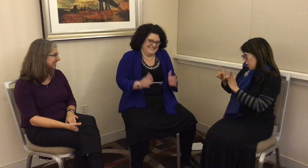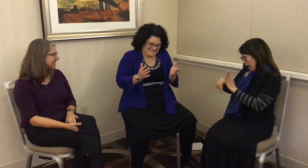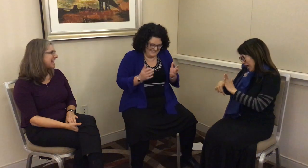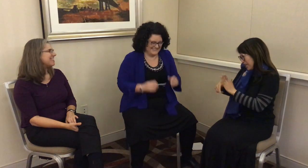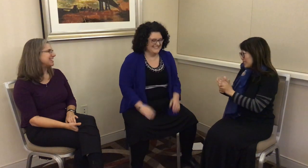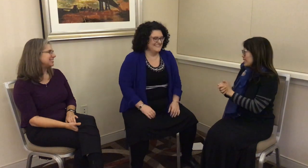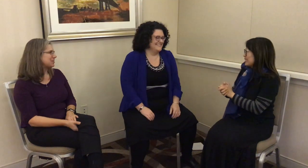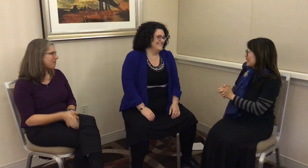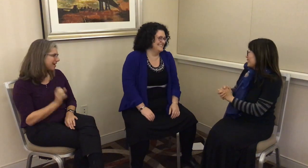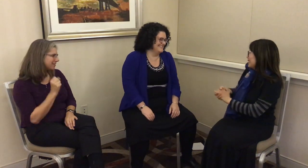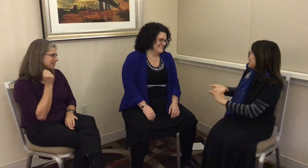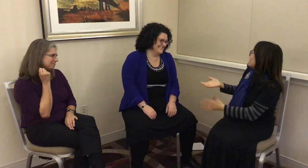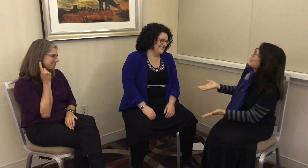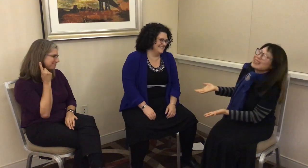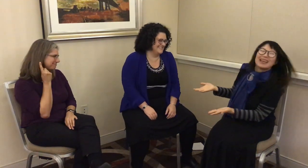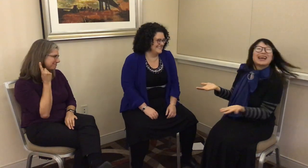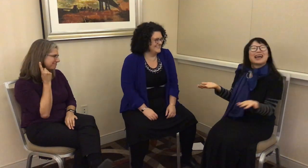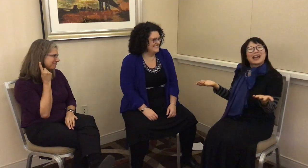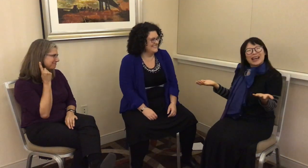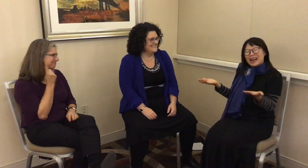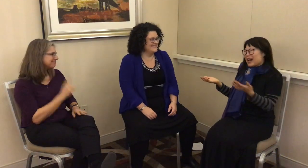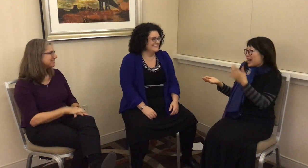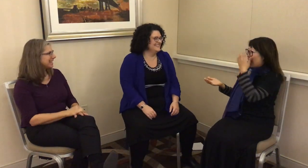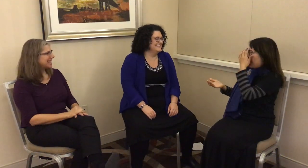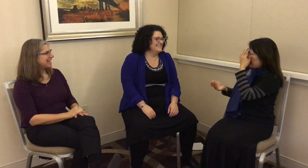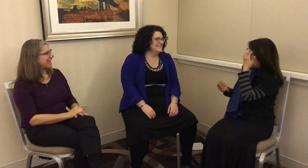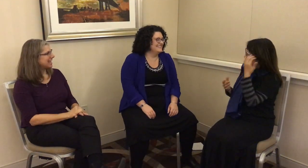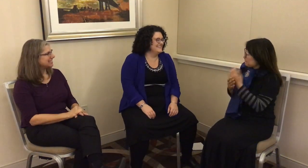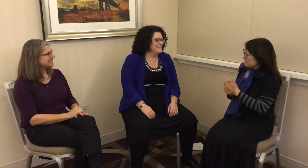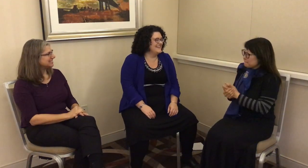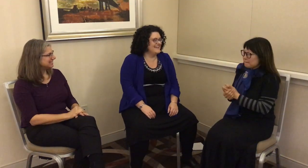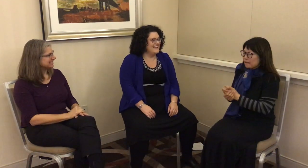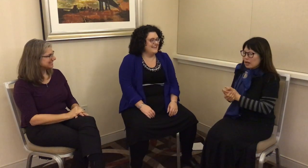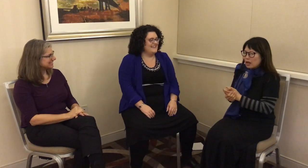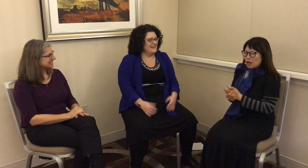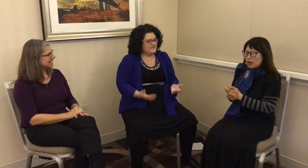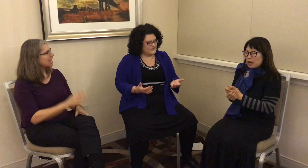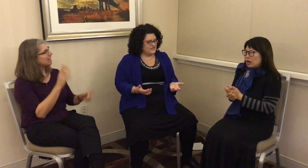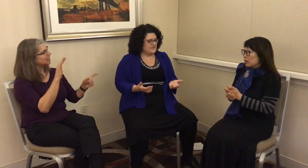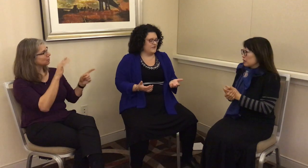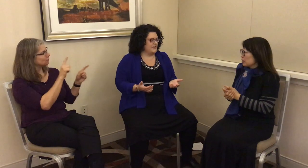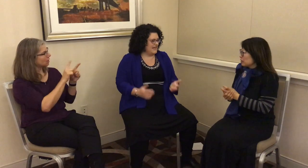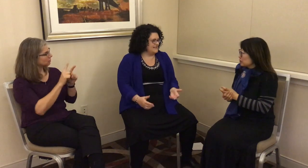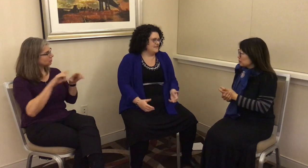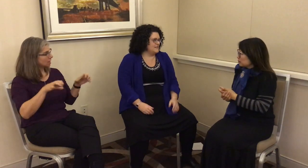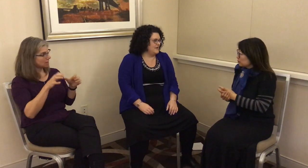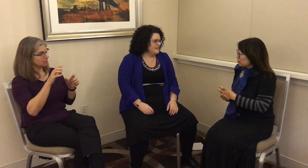That took a while. G: Yeah. You’ve also done some work on ASL